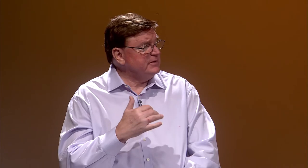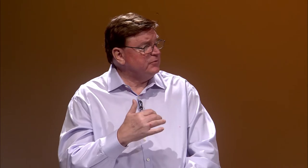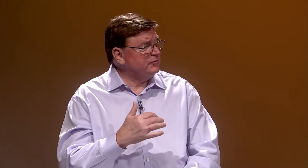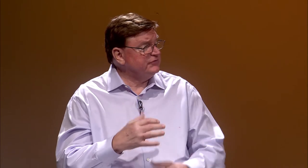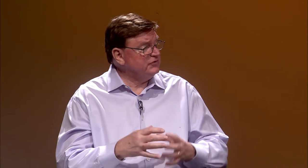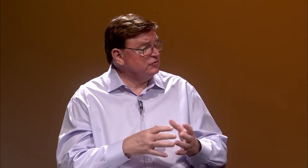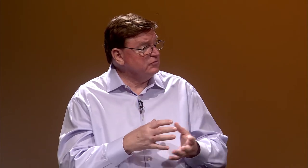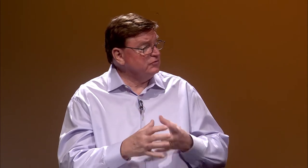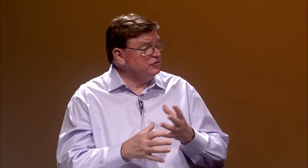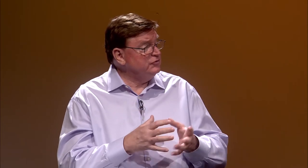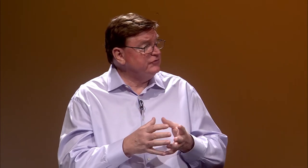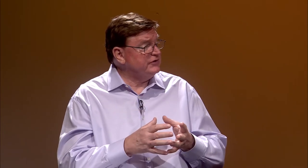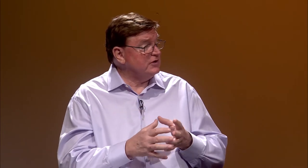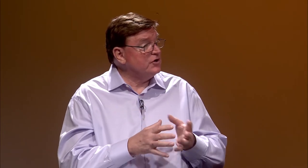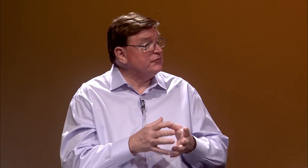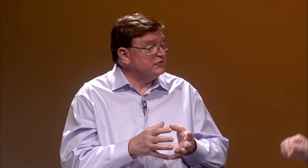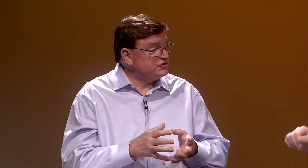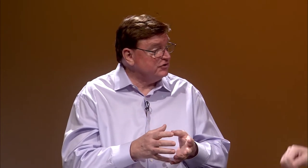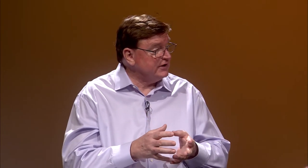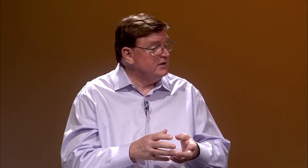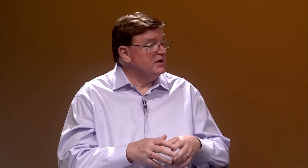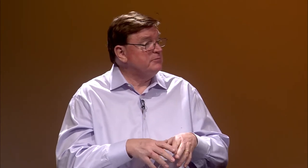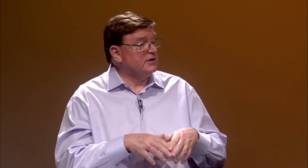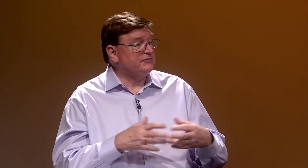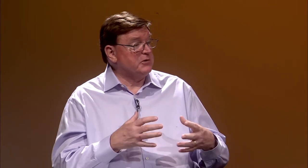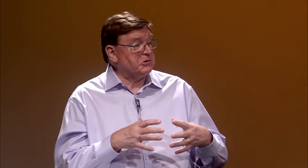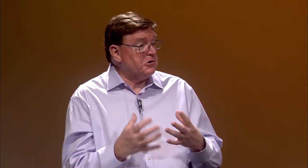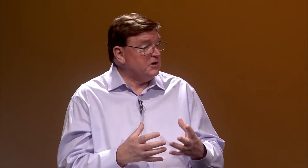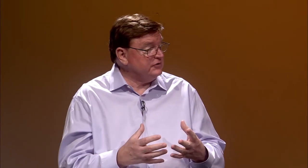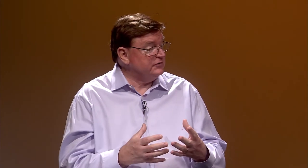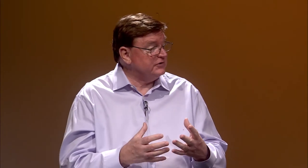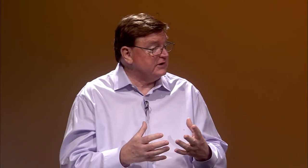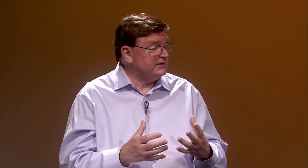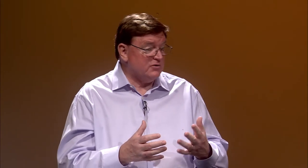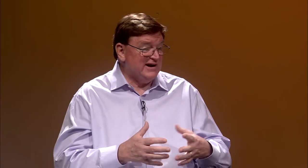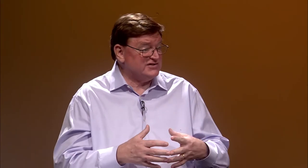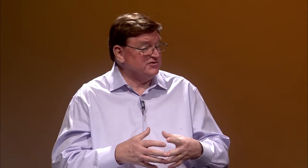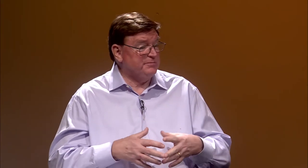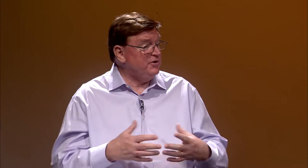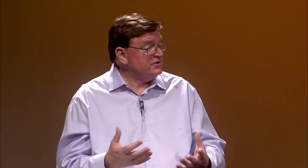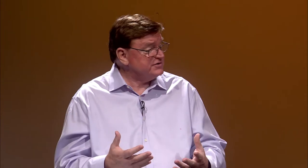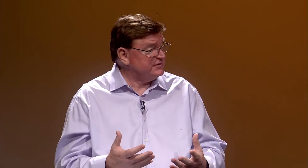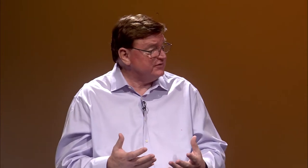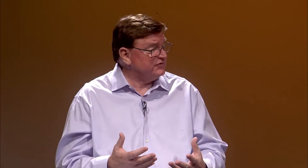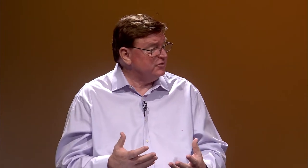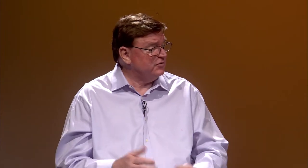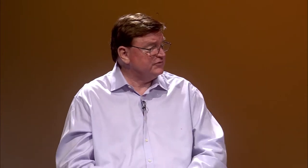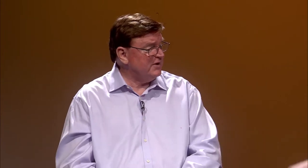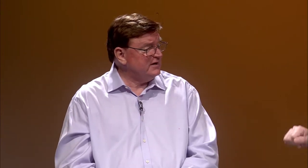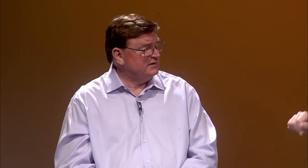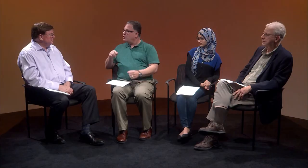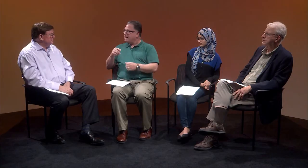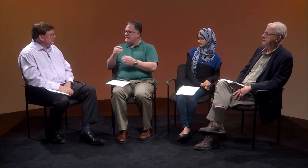people still used it unofficially; but if they were caught using it they were actually punished in the schools, right? Yes, they were.